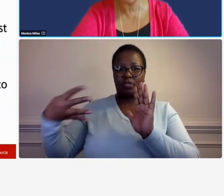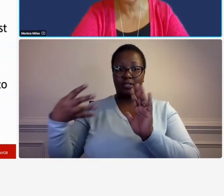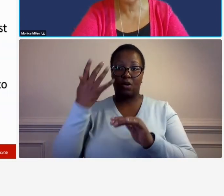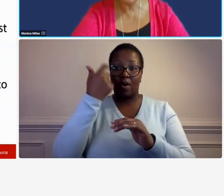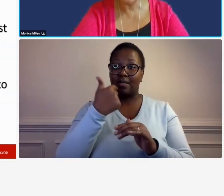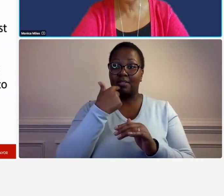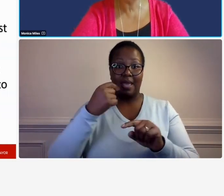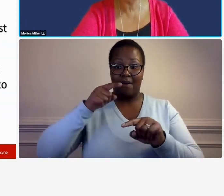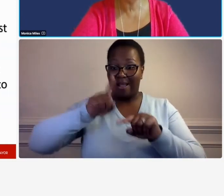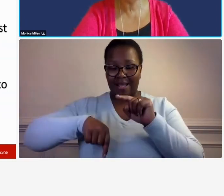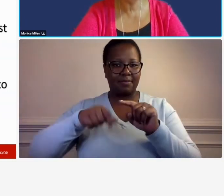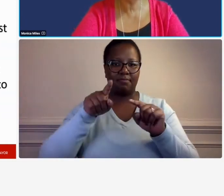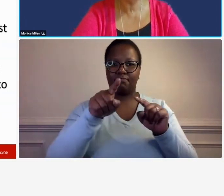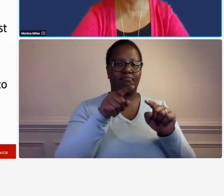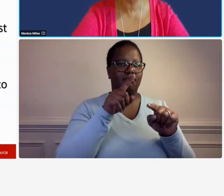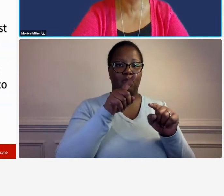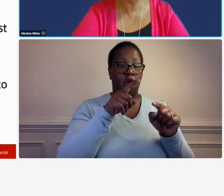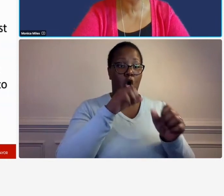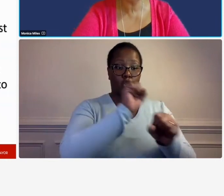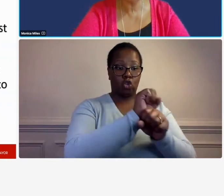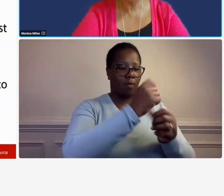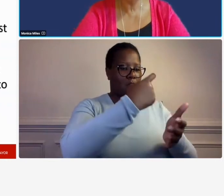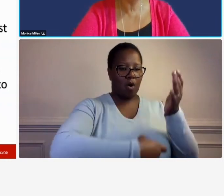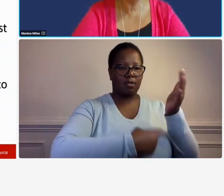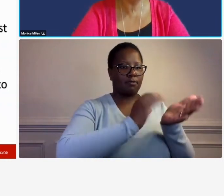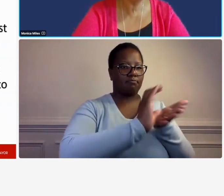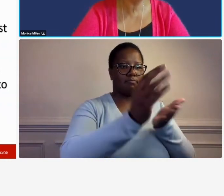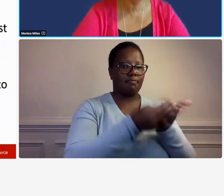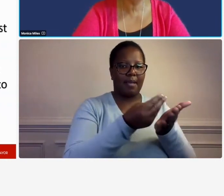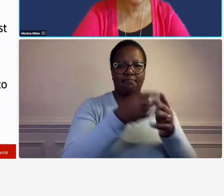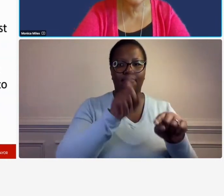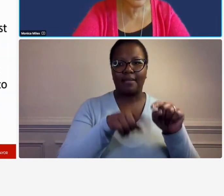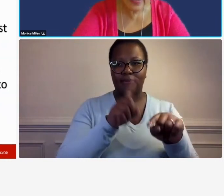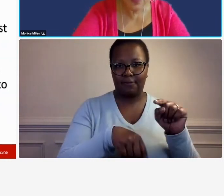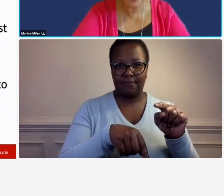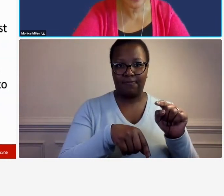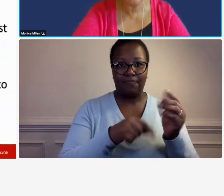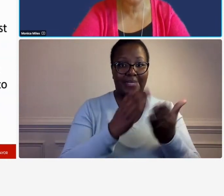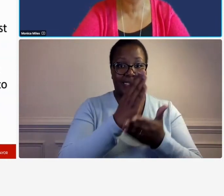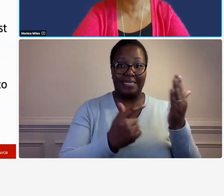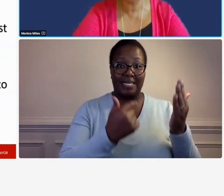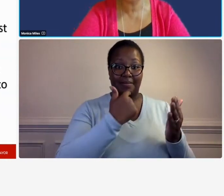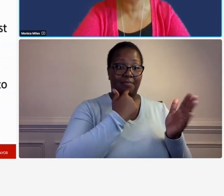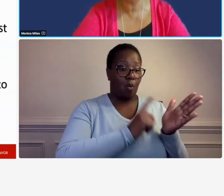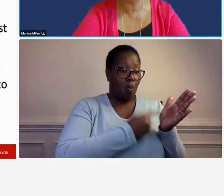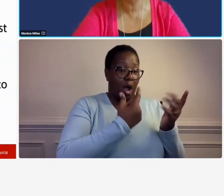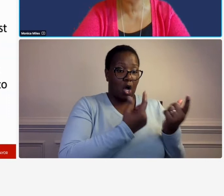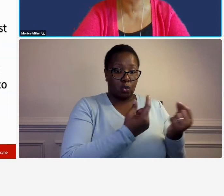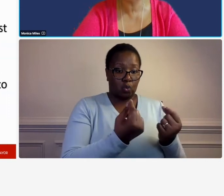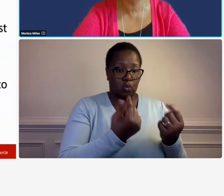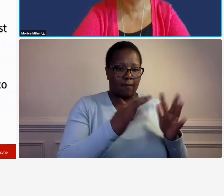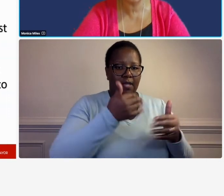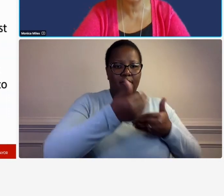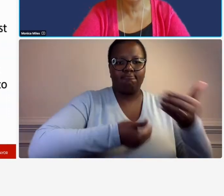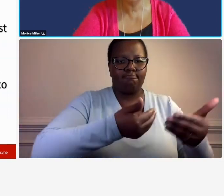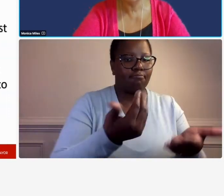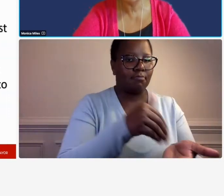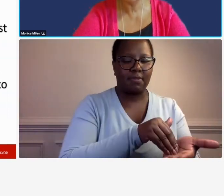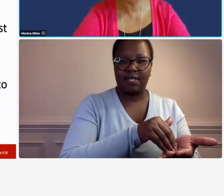cost and some things are show stoppers so you will not never be able to have an indirect cost rate um